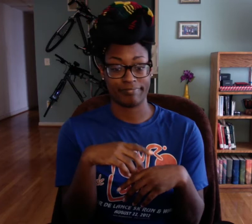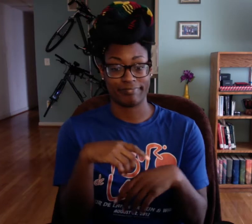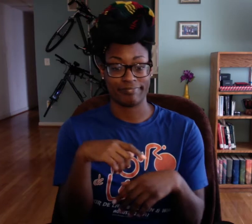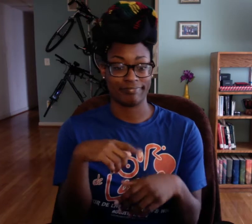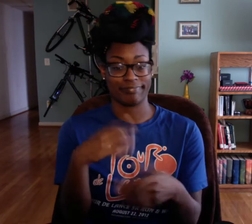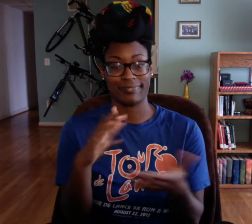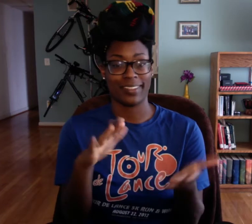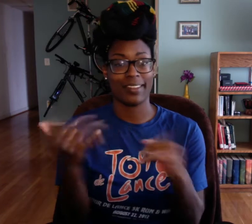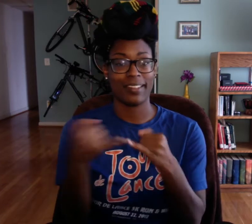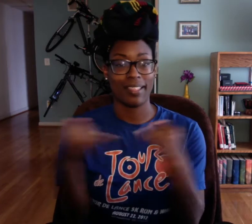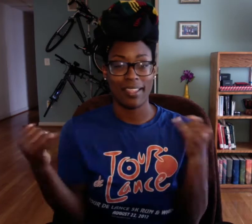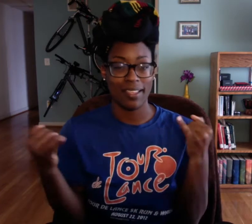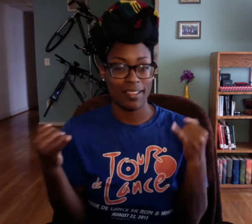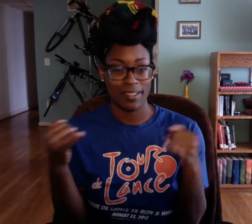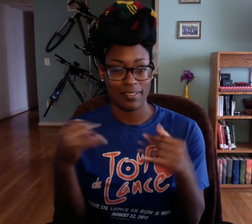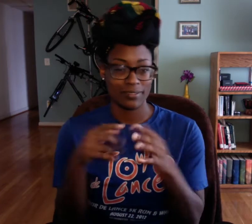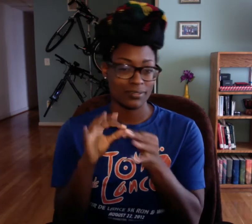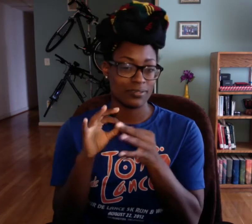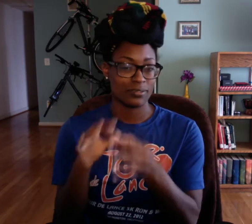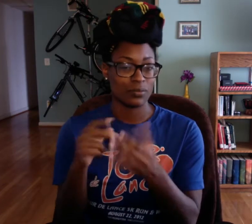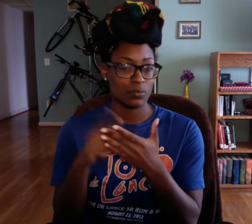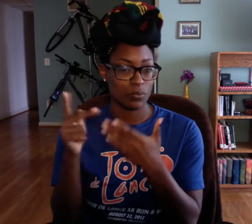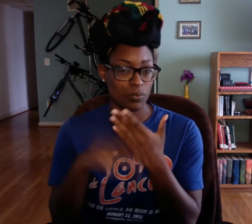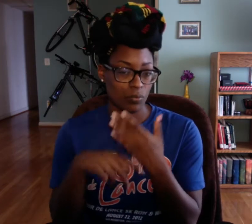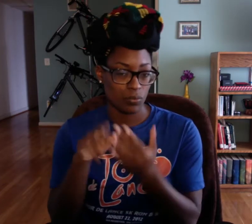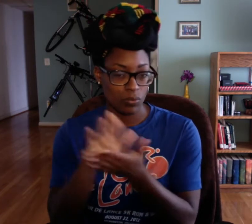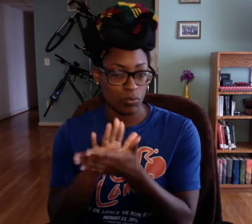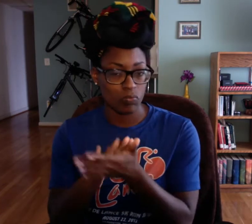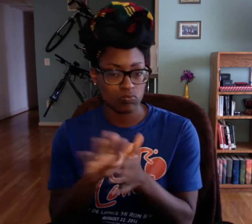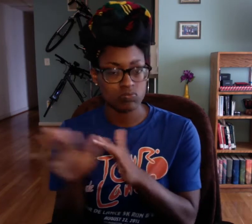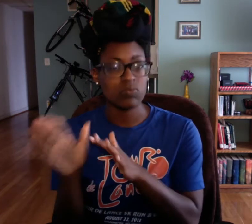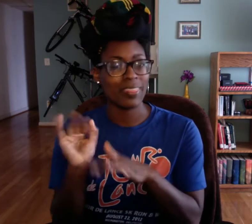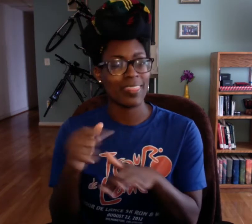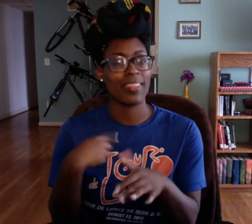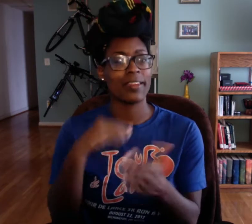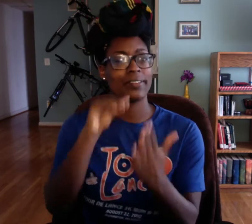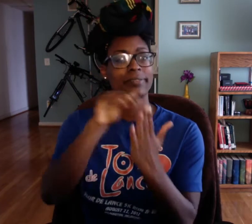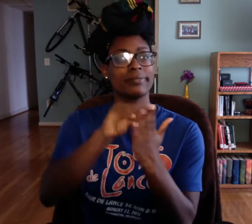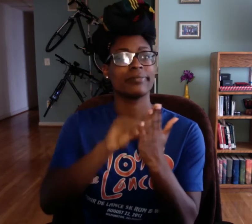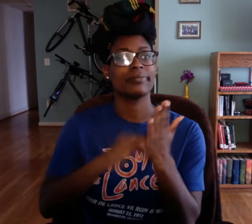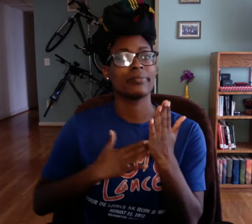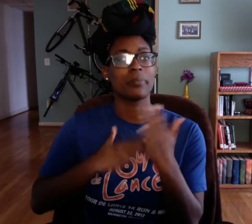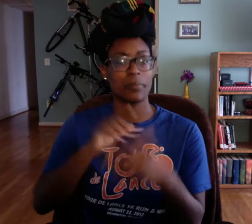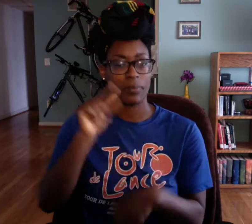So there are events, deadlines that are related to the program itself and not necessary school